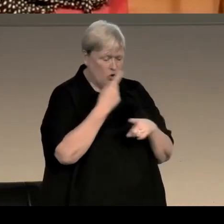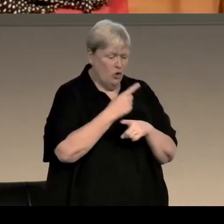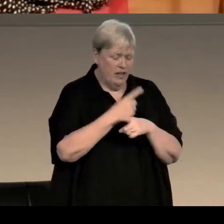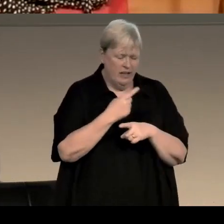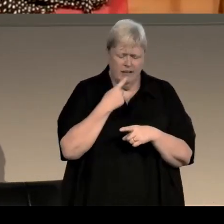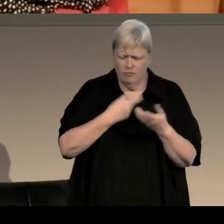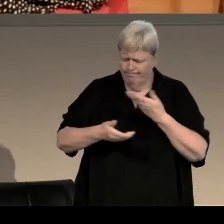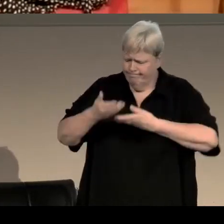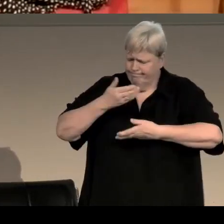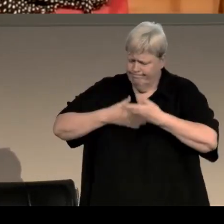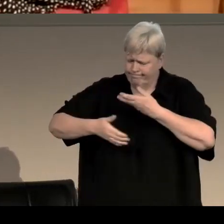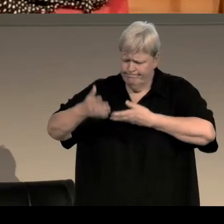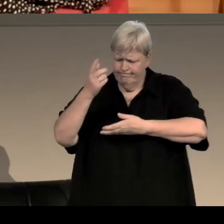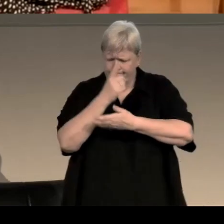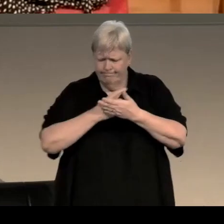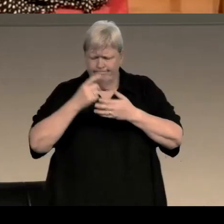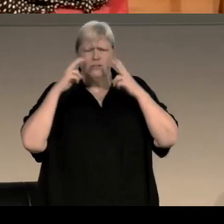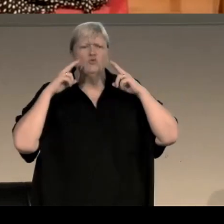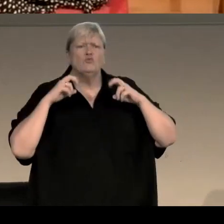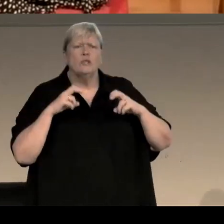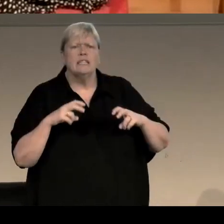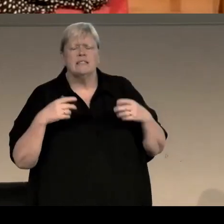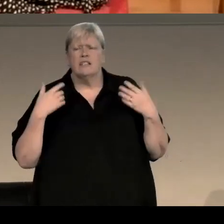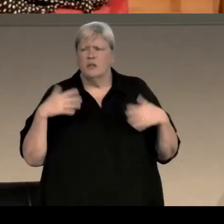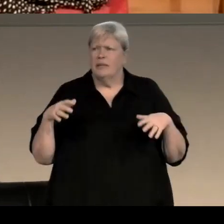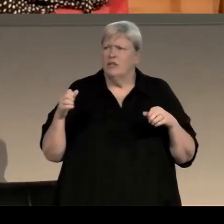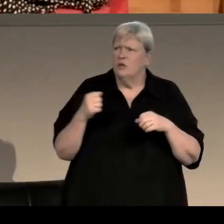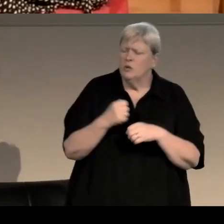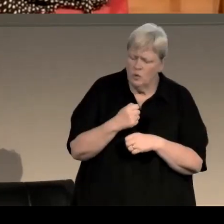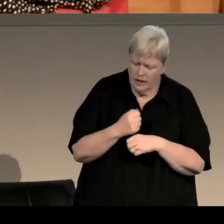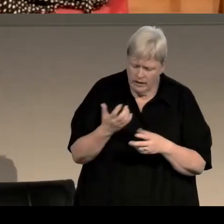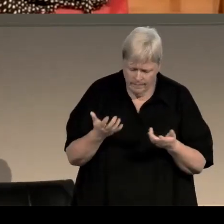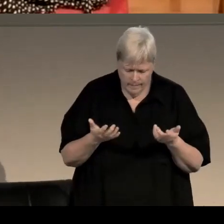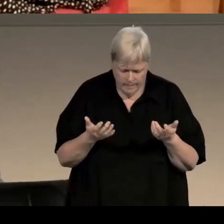me this thing about a bit of research that she'd been doing.